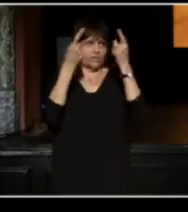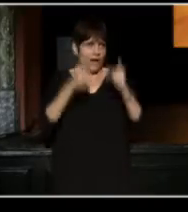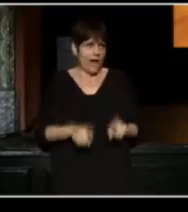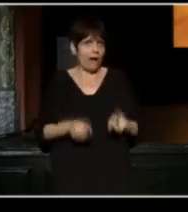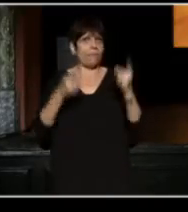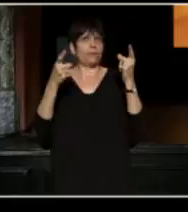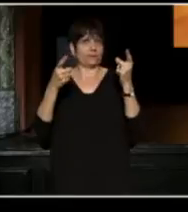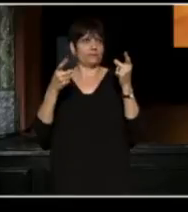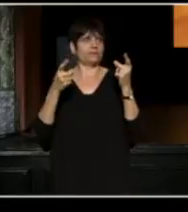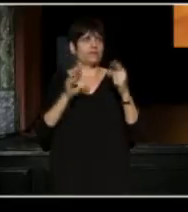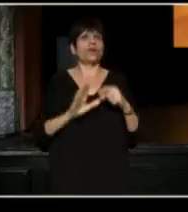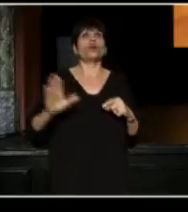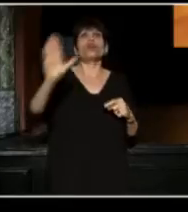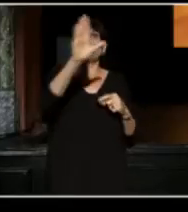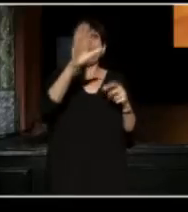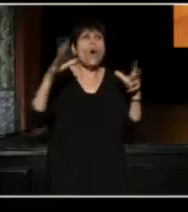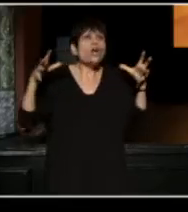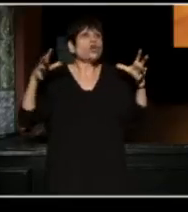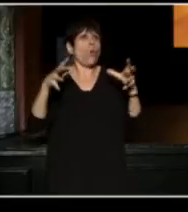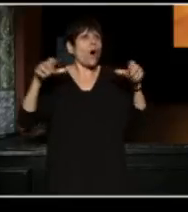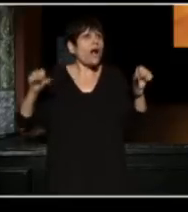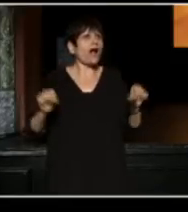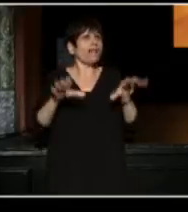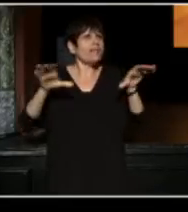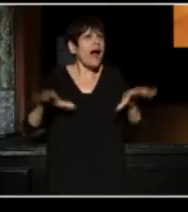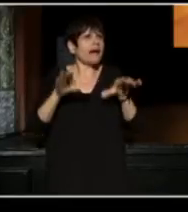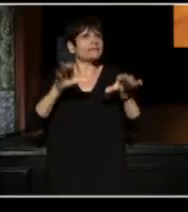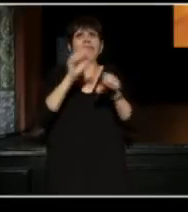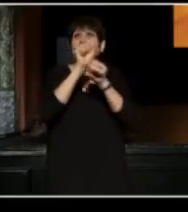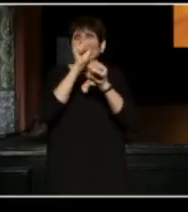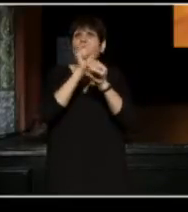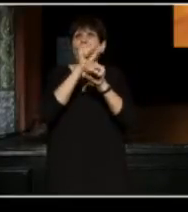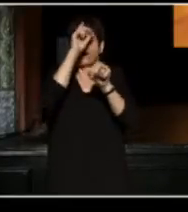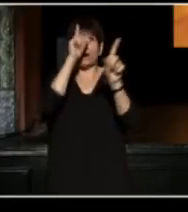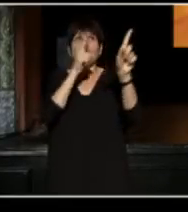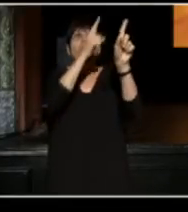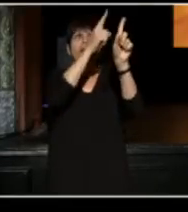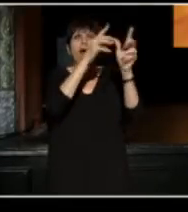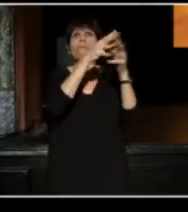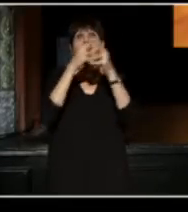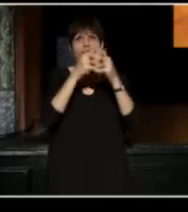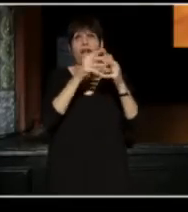You and your collective work are truly the defining vision of our American theater.